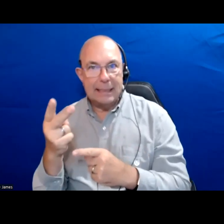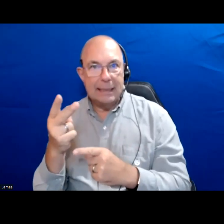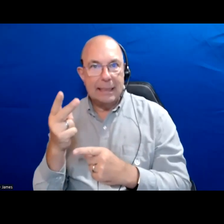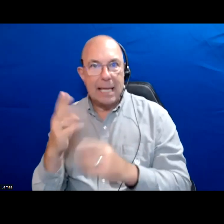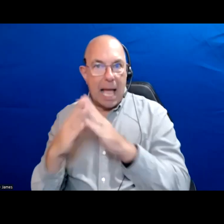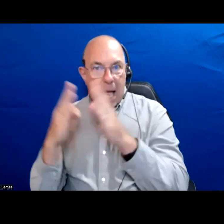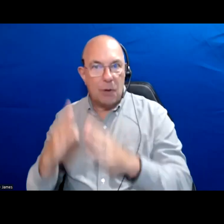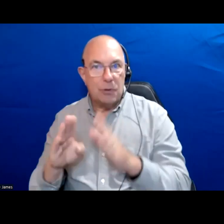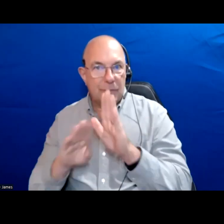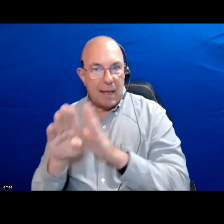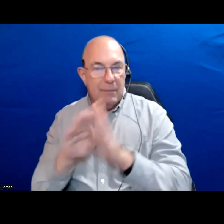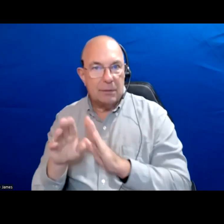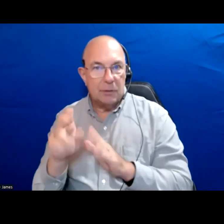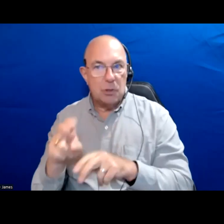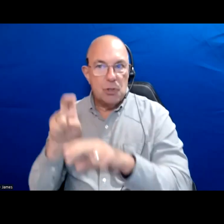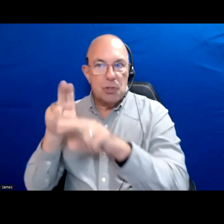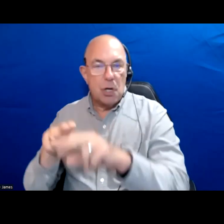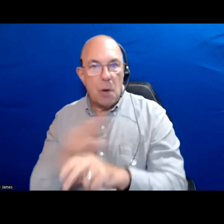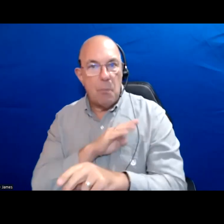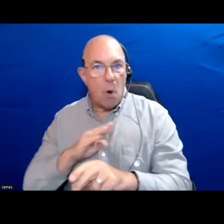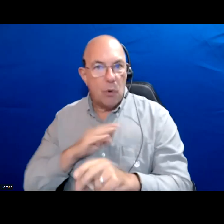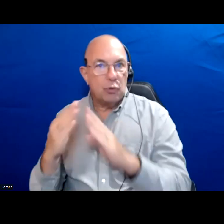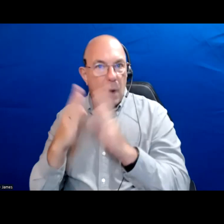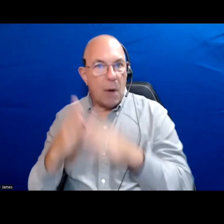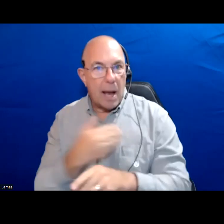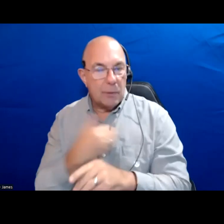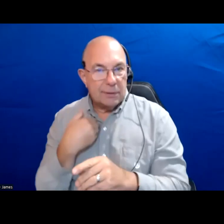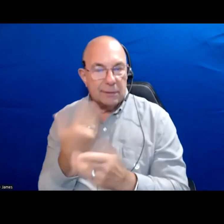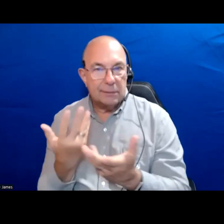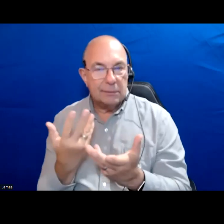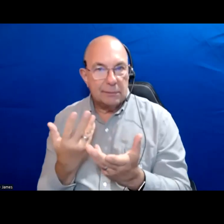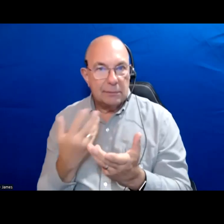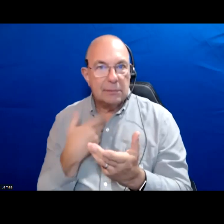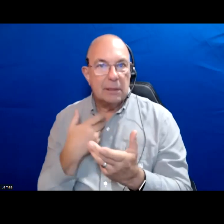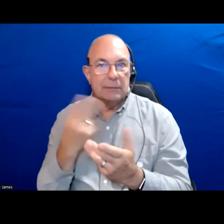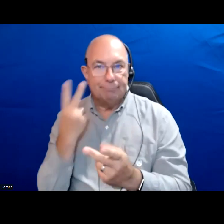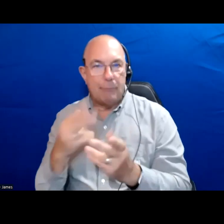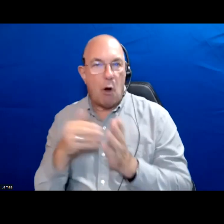I sit on the board of Toronto housing so I hear quite a lot.